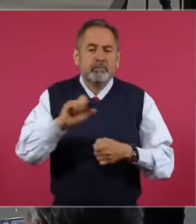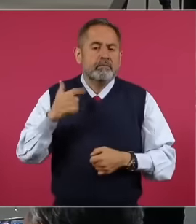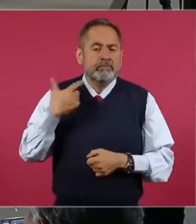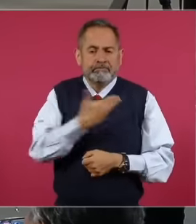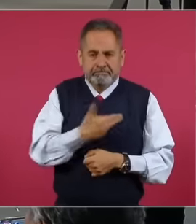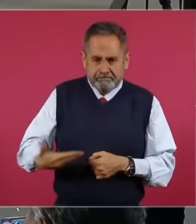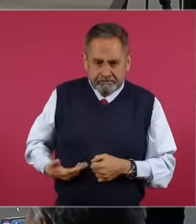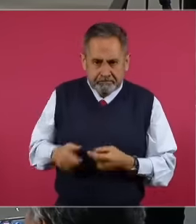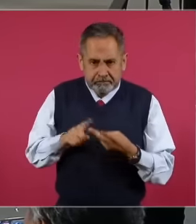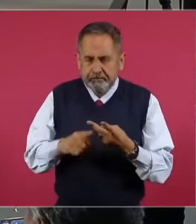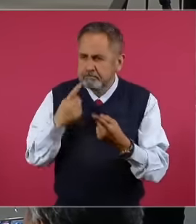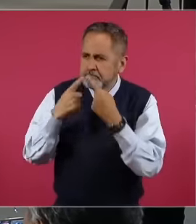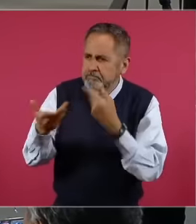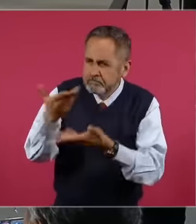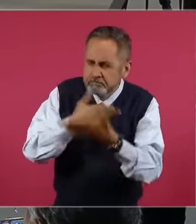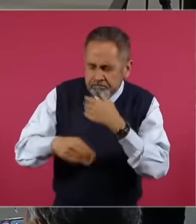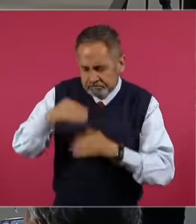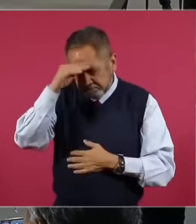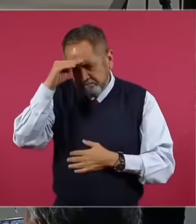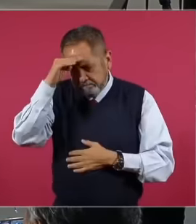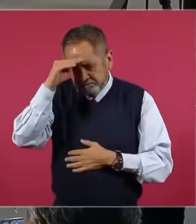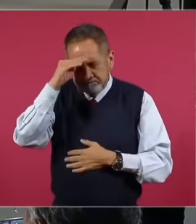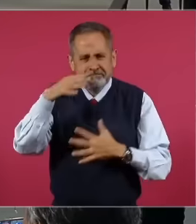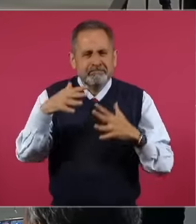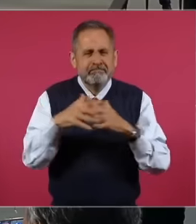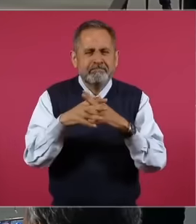I evaluated with you the phenomenon of hybrid war